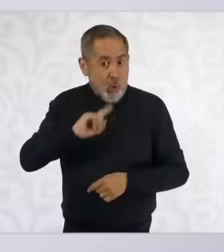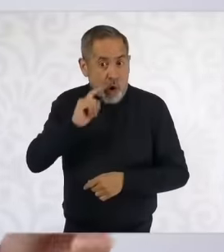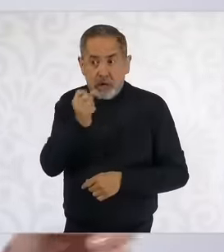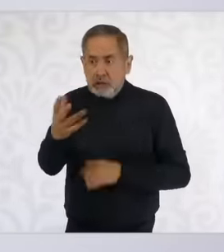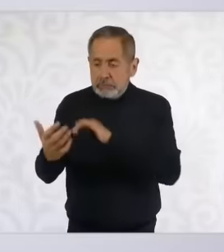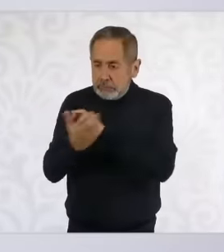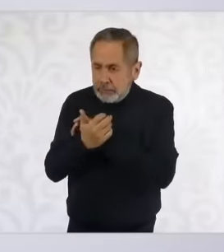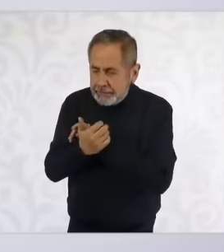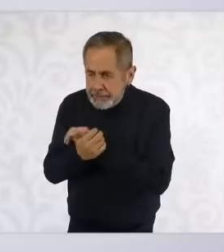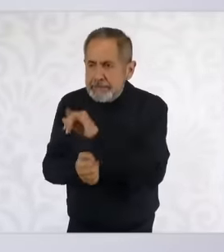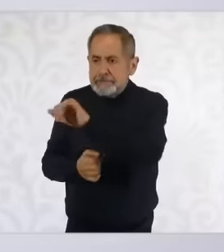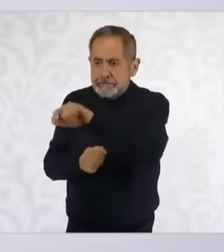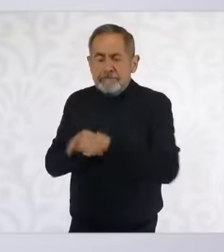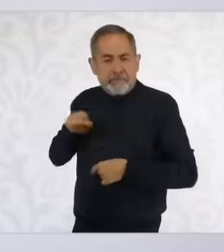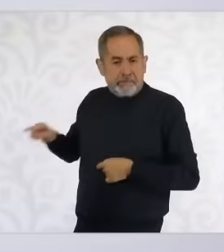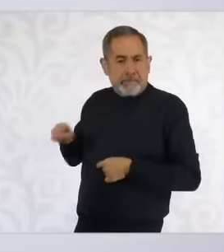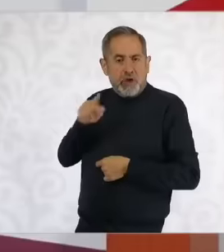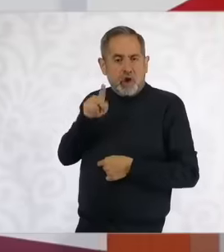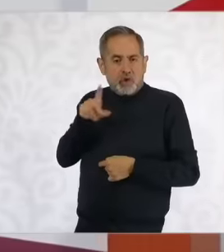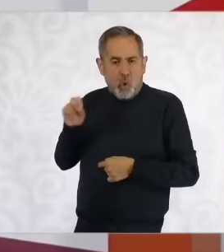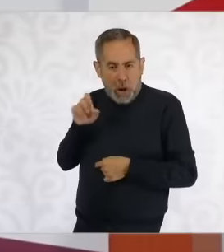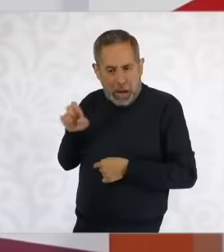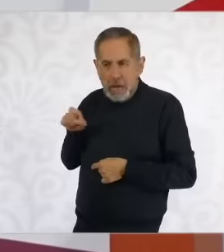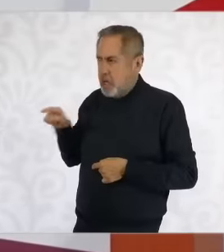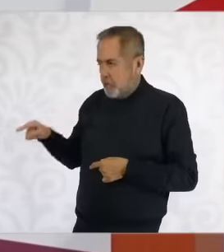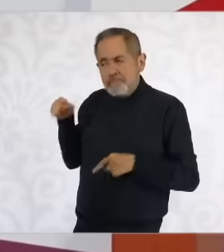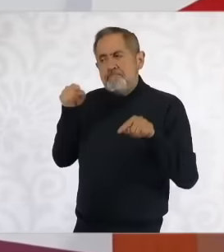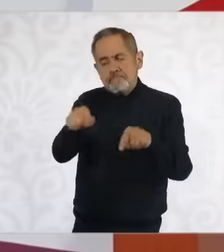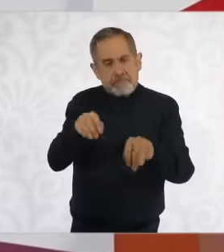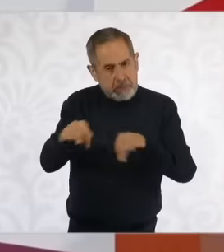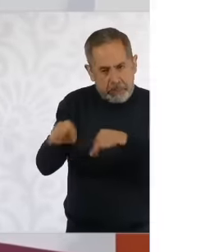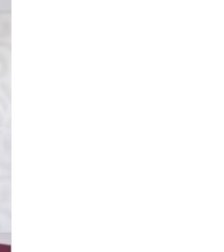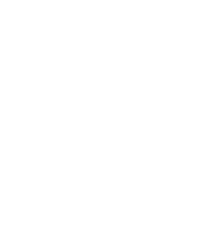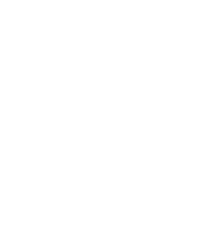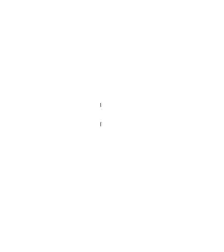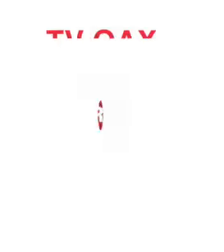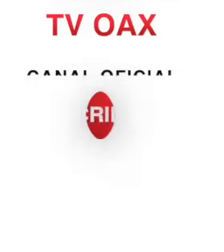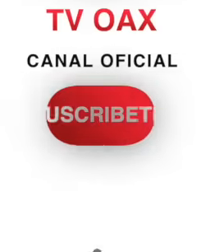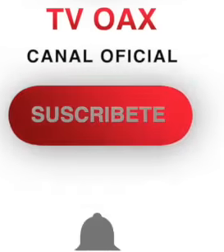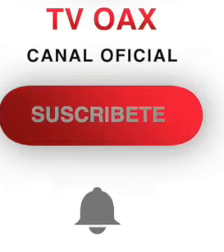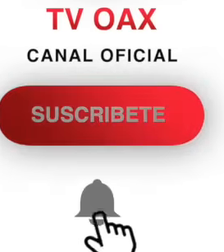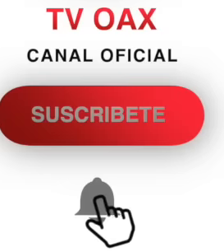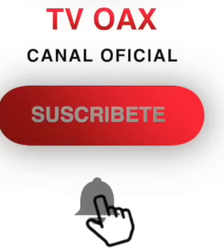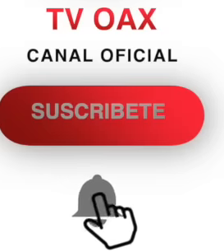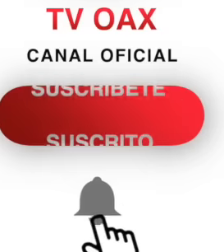Today it is working and very soon we will present it together with the div and the